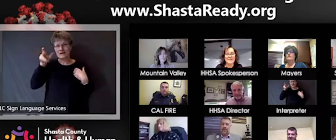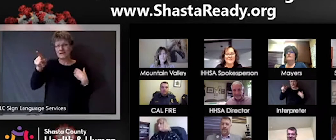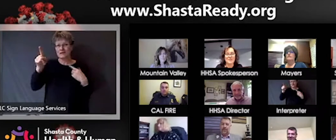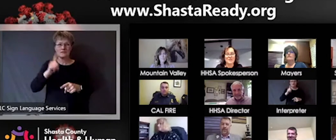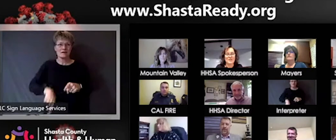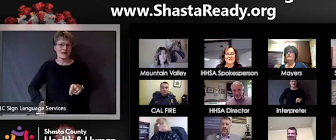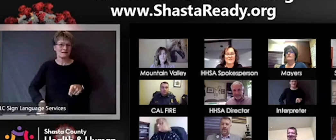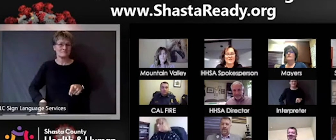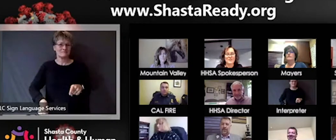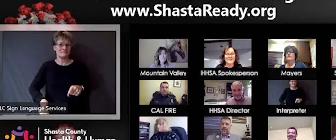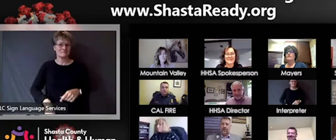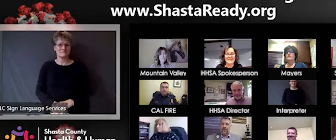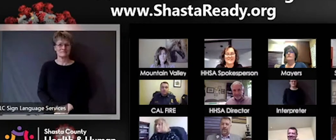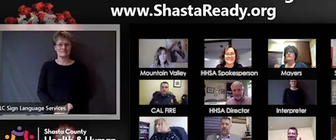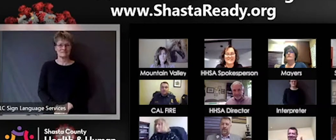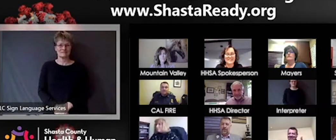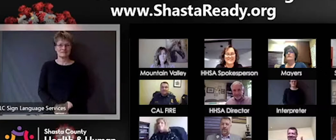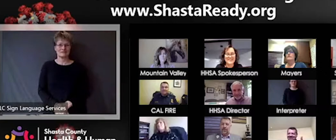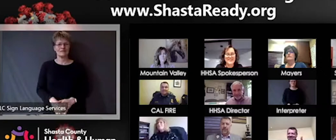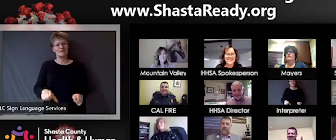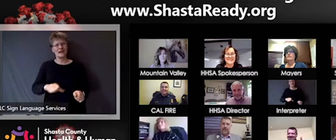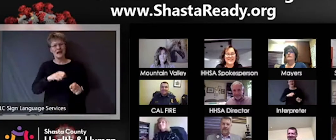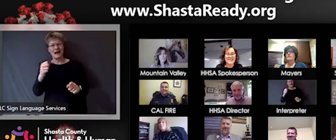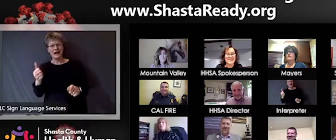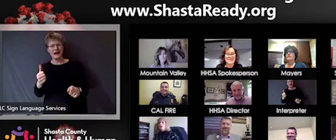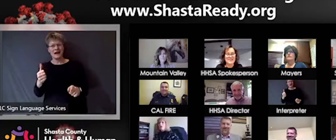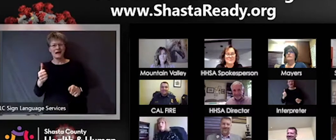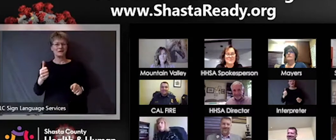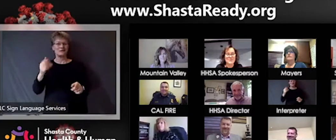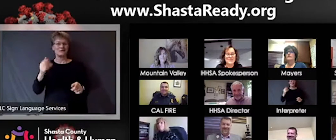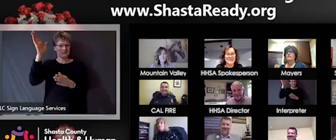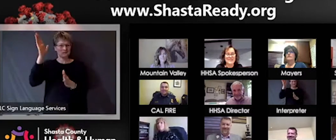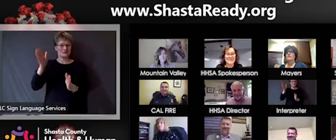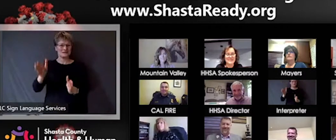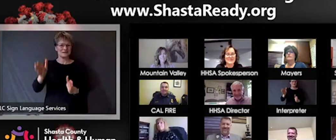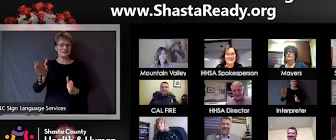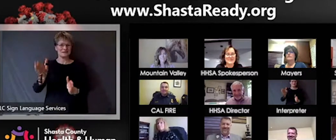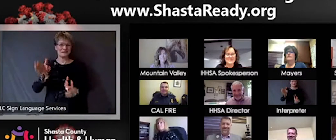your pain he had the same situation on Monday the light is green, but no audio